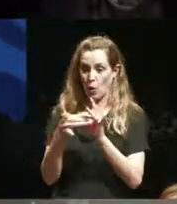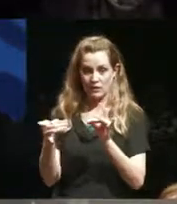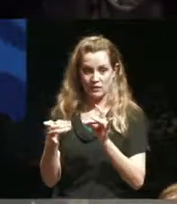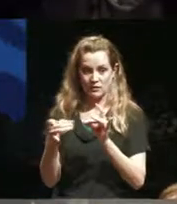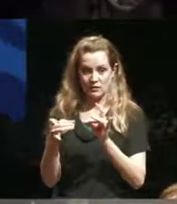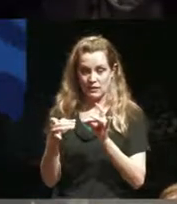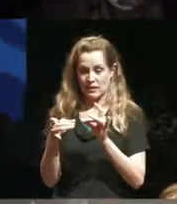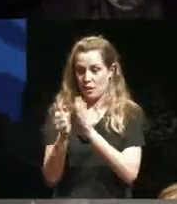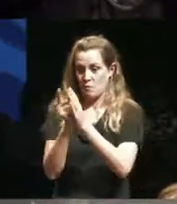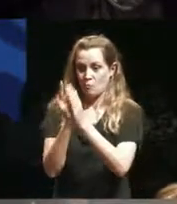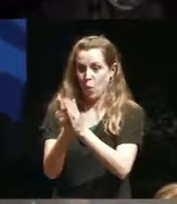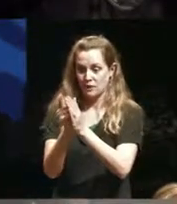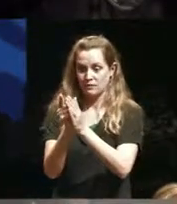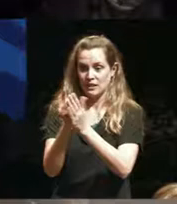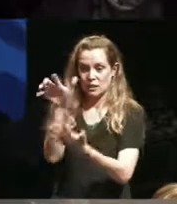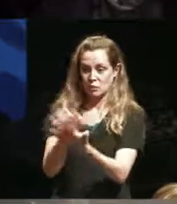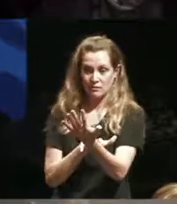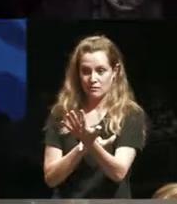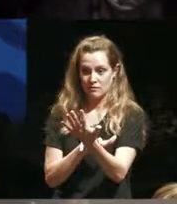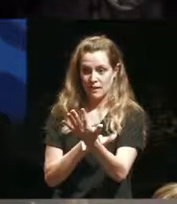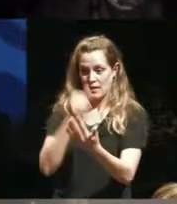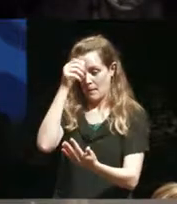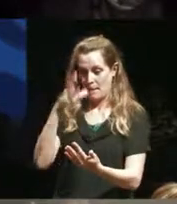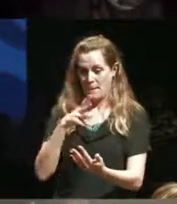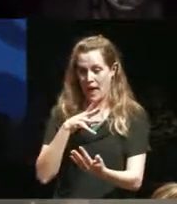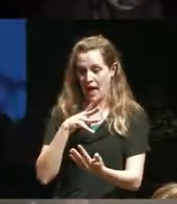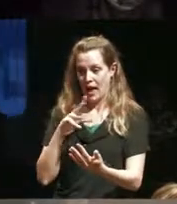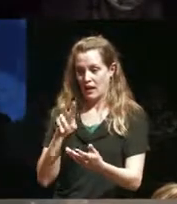key moment in the script is when the man jumps in and steals the car and drives